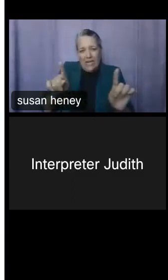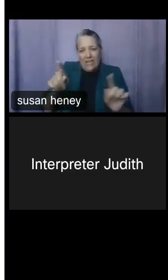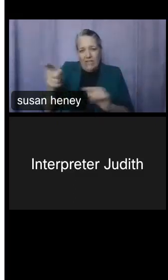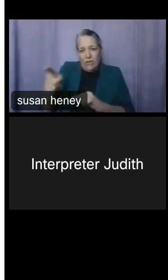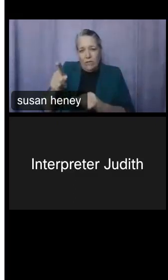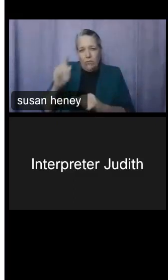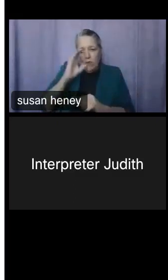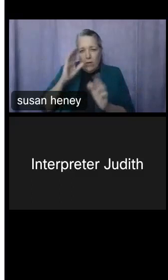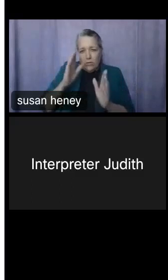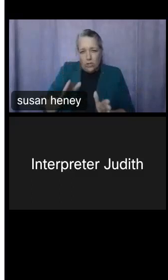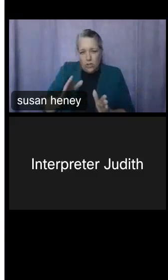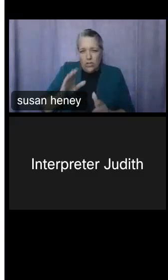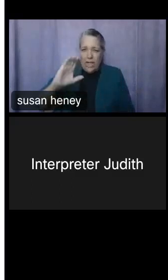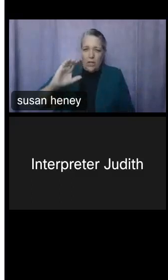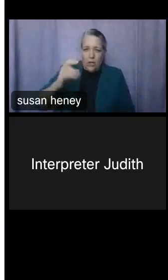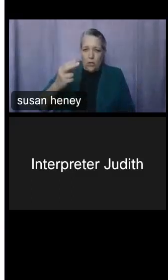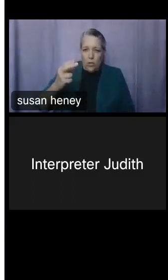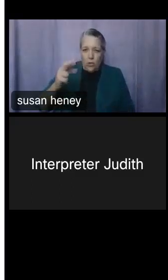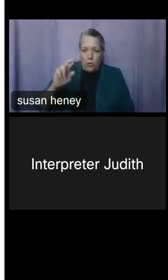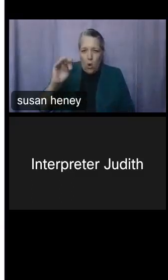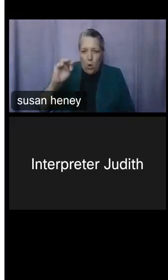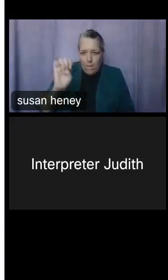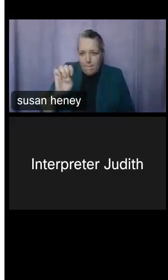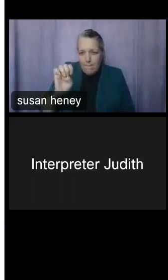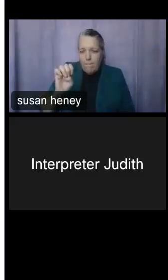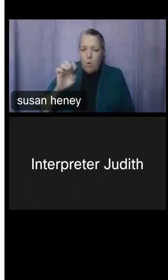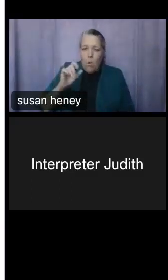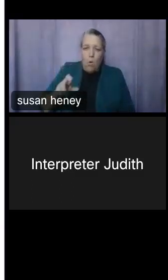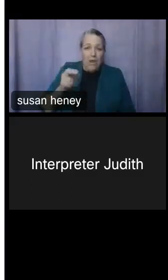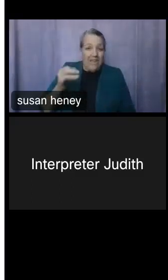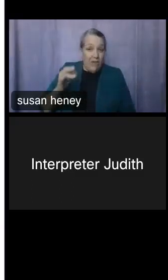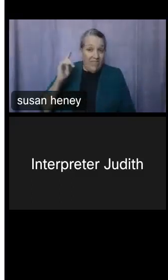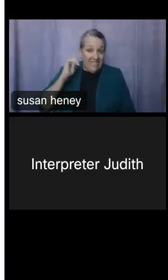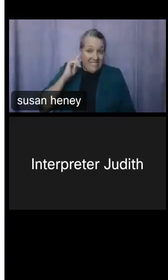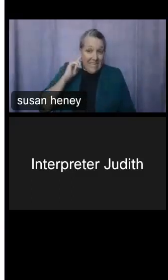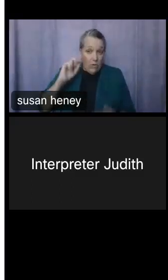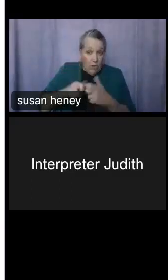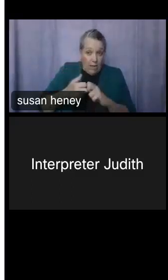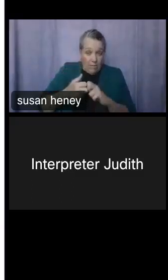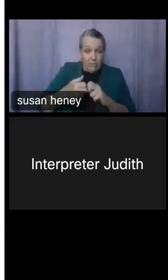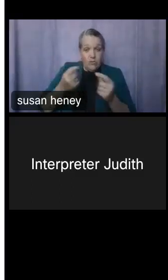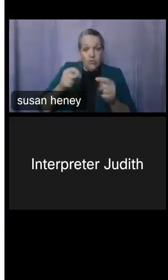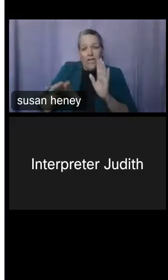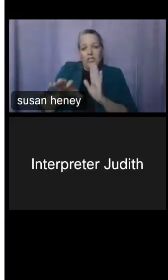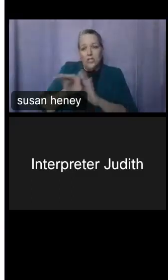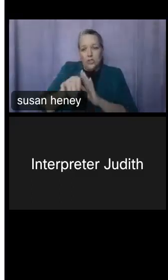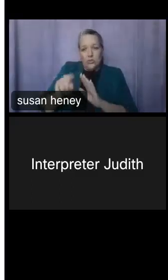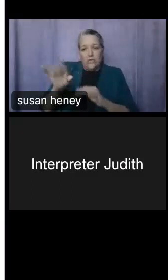you are having audio issues, try selecting the computer audio or calling into the webinar